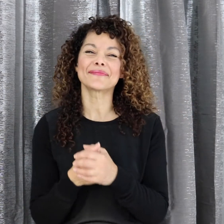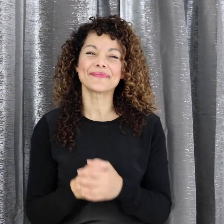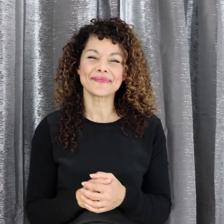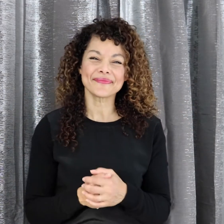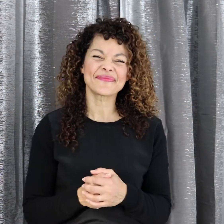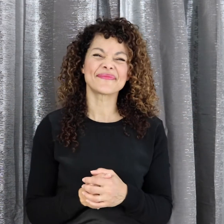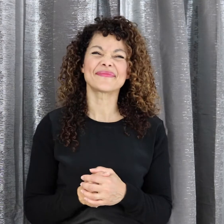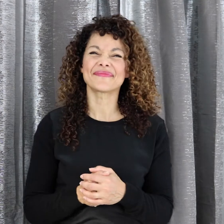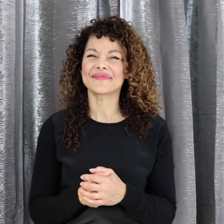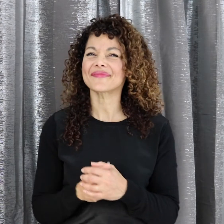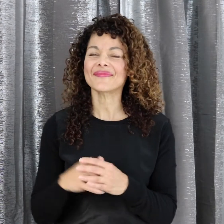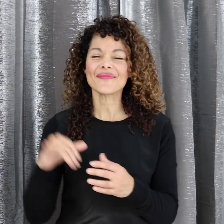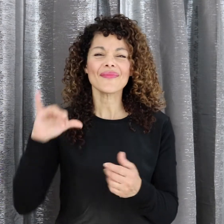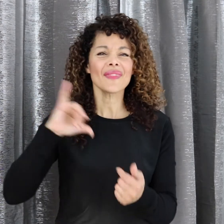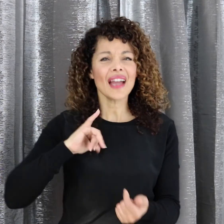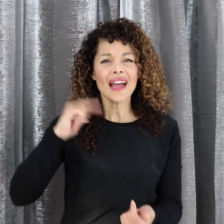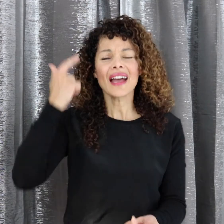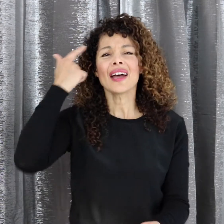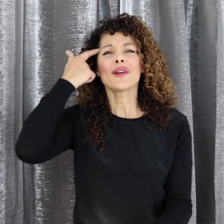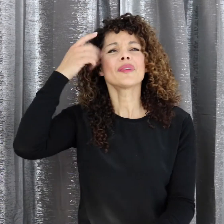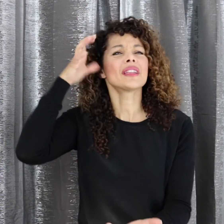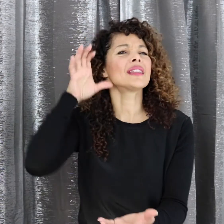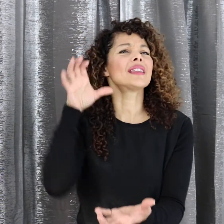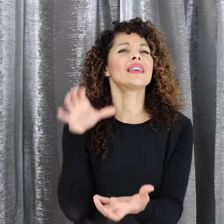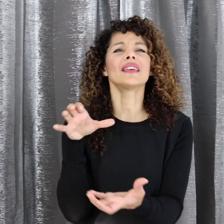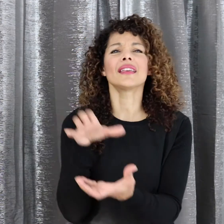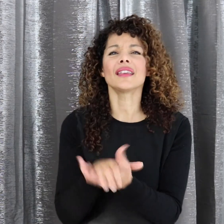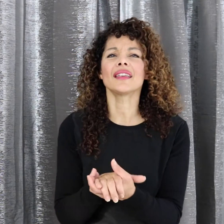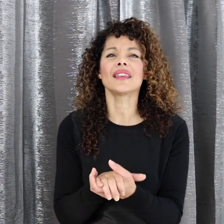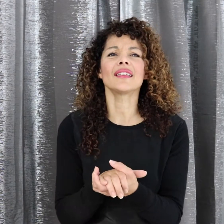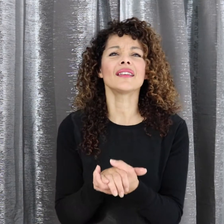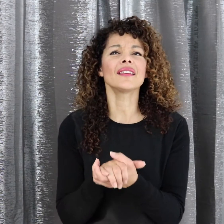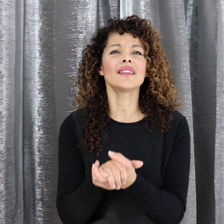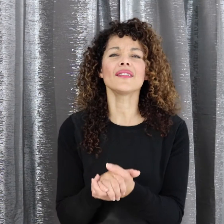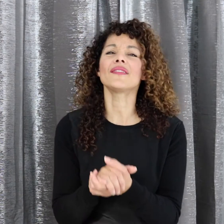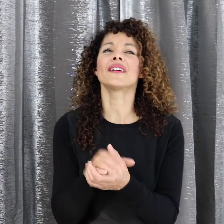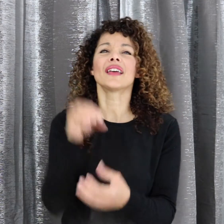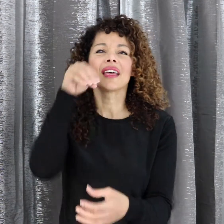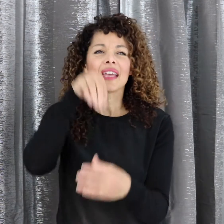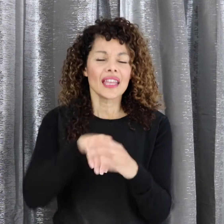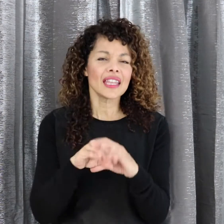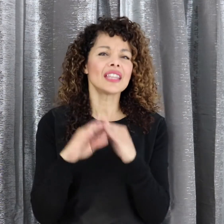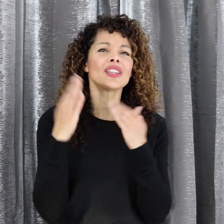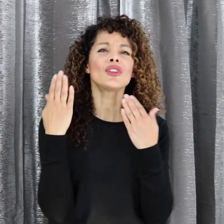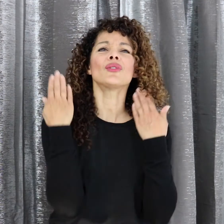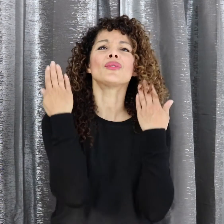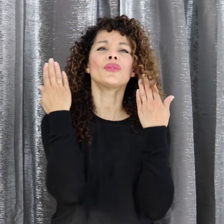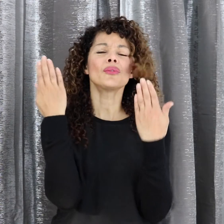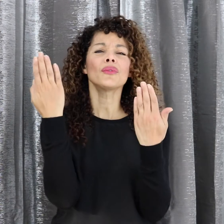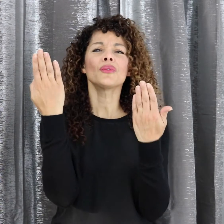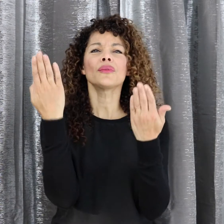I believe in You